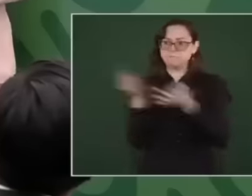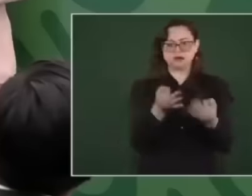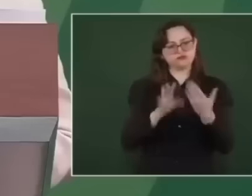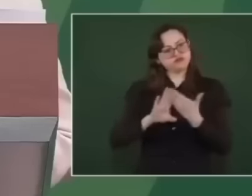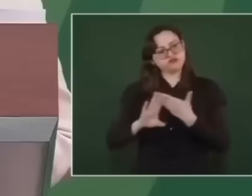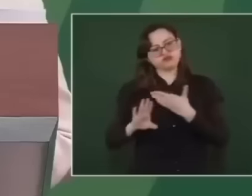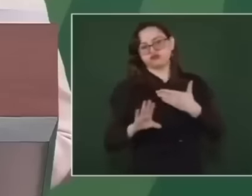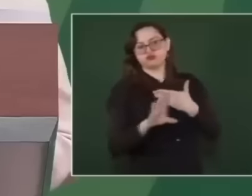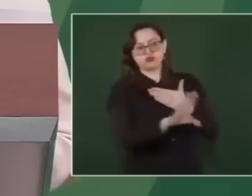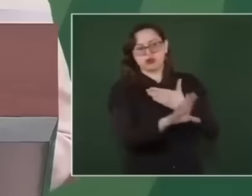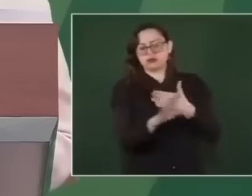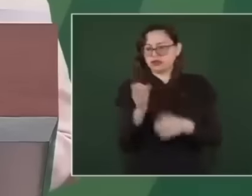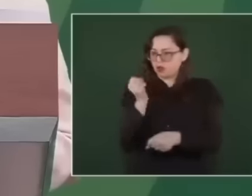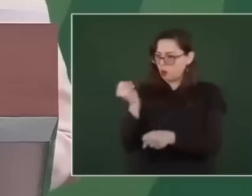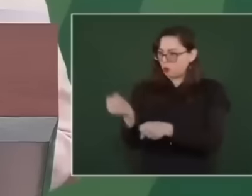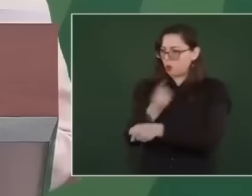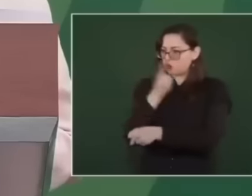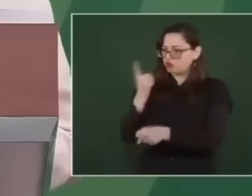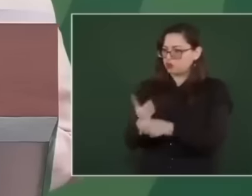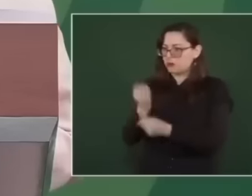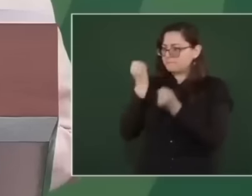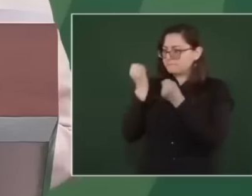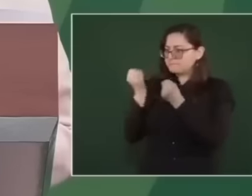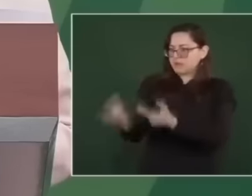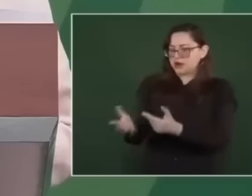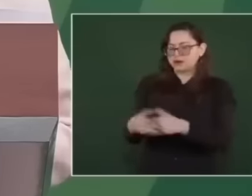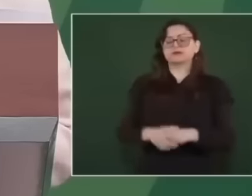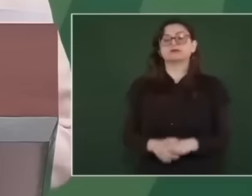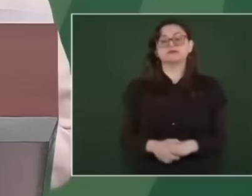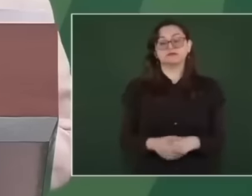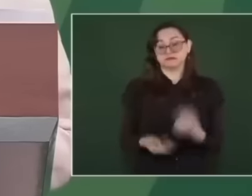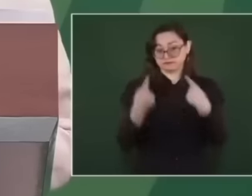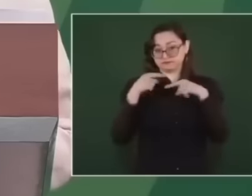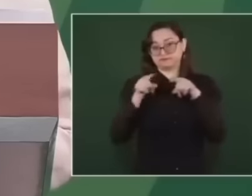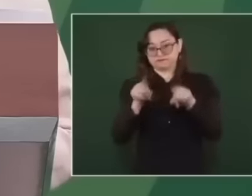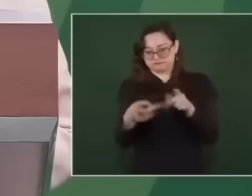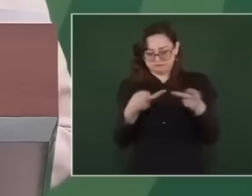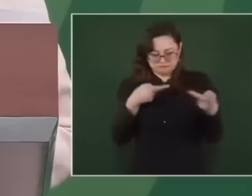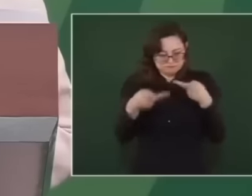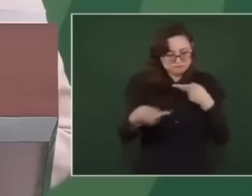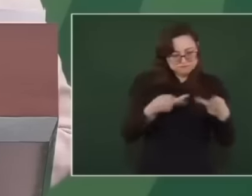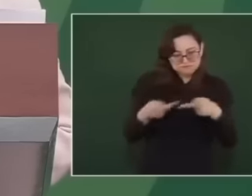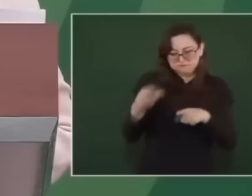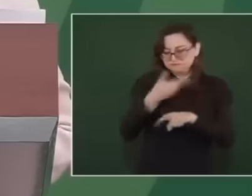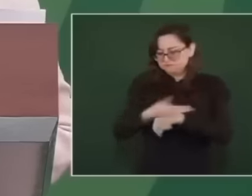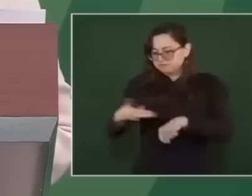intelligence and operational planning in arb we fly the policies of the government